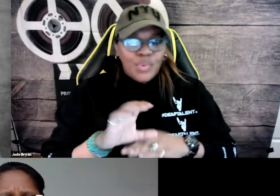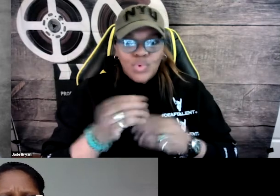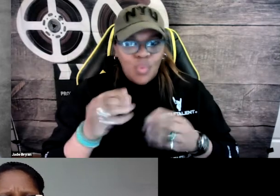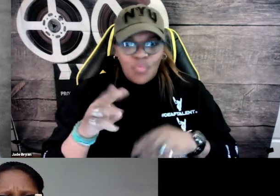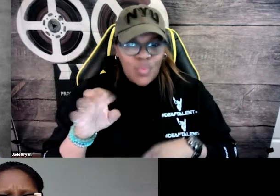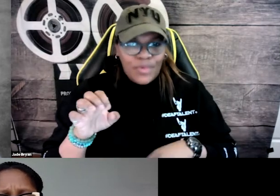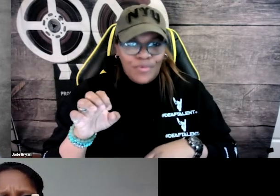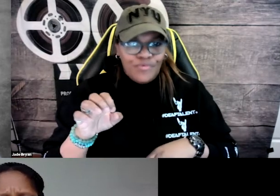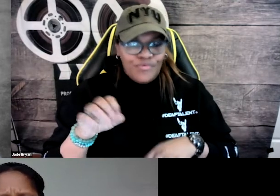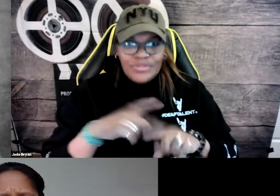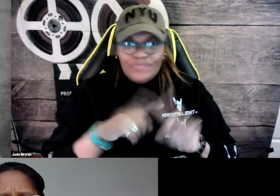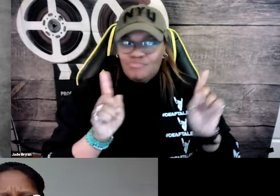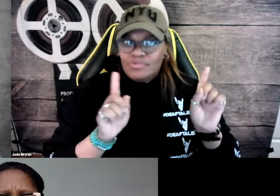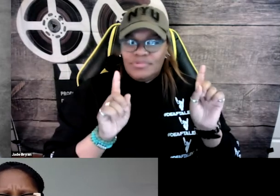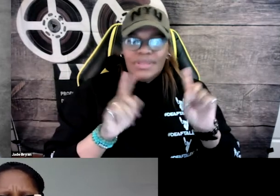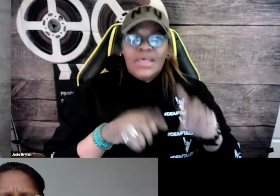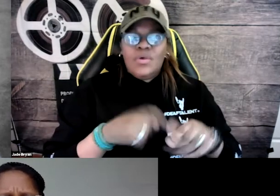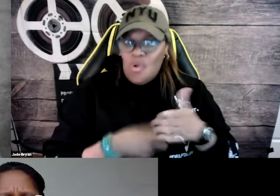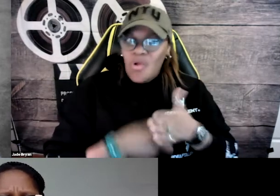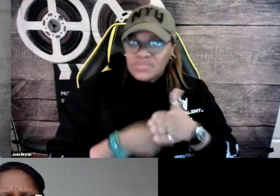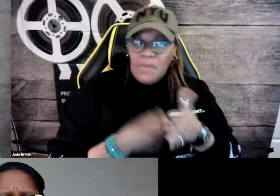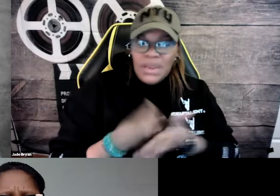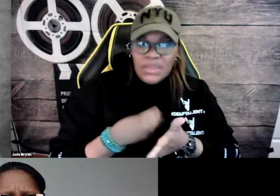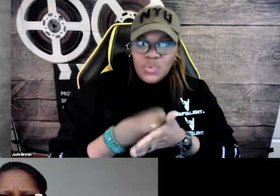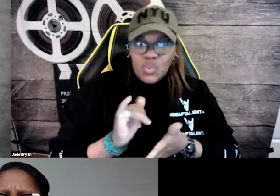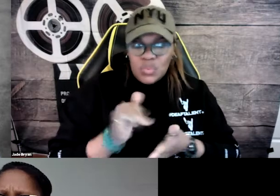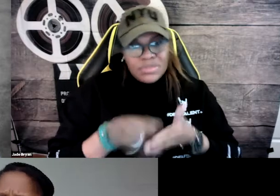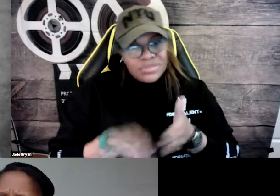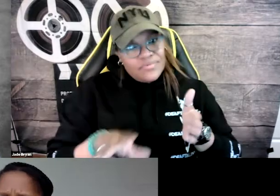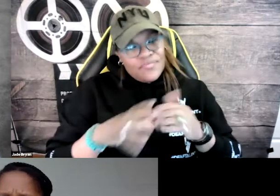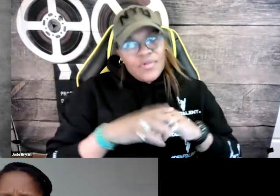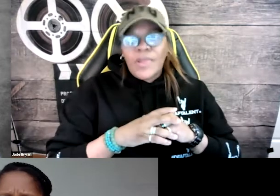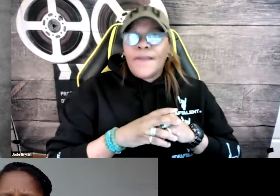Final Cut Pro for that. And so that's pretty expensive.